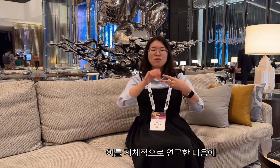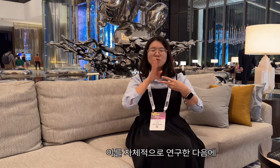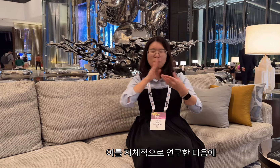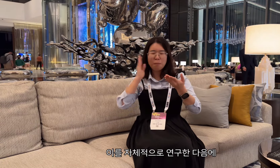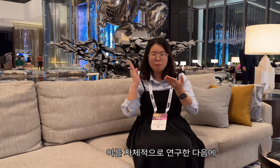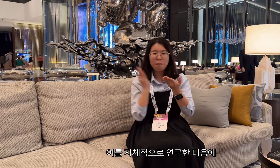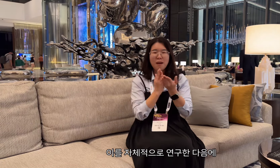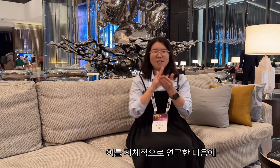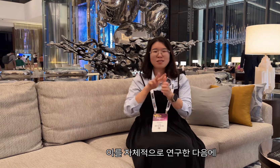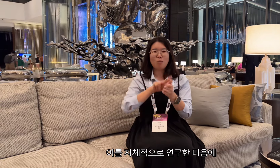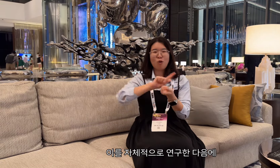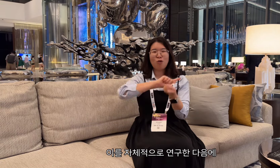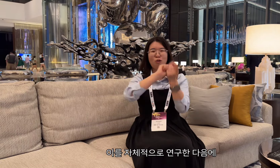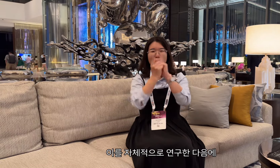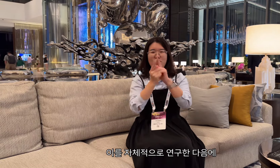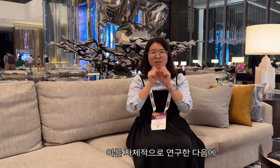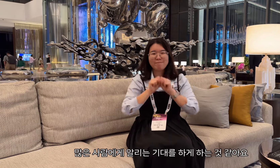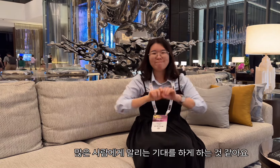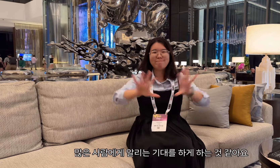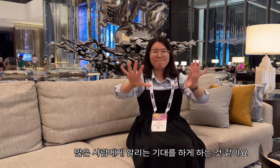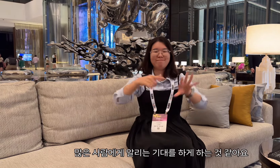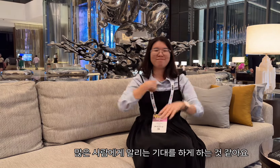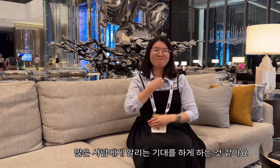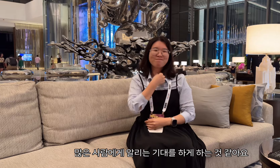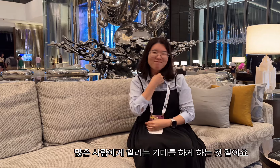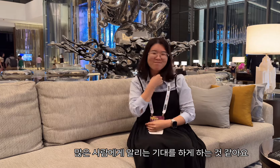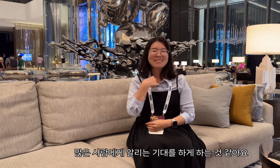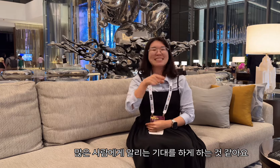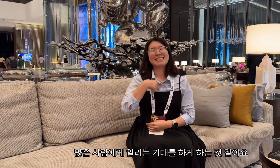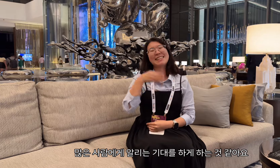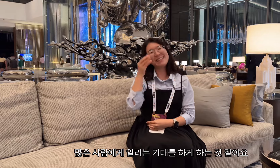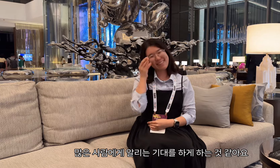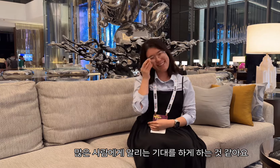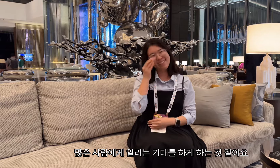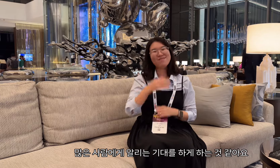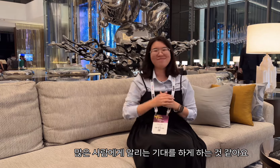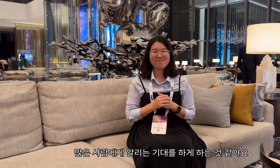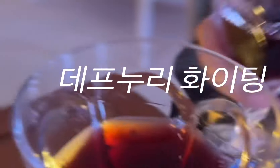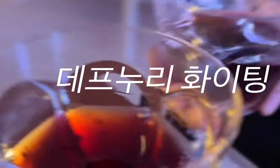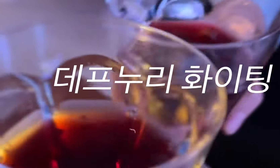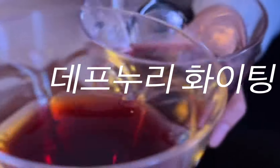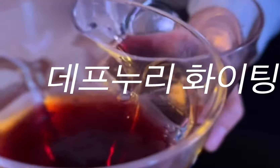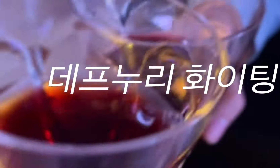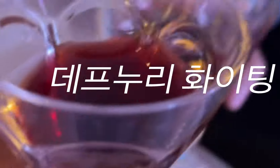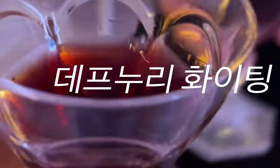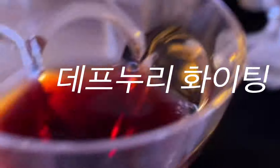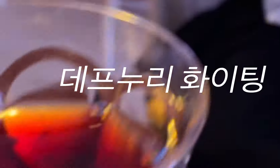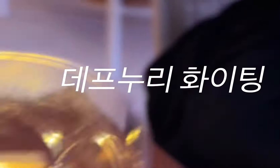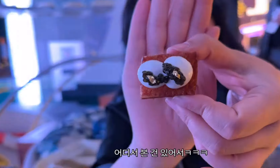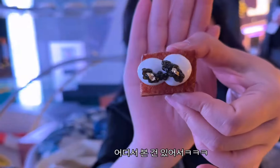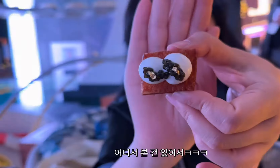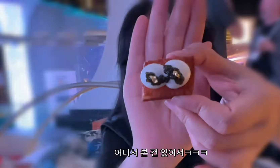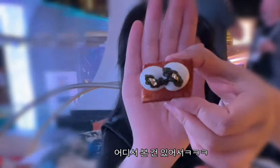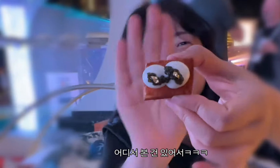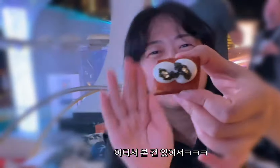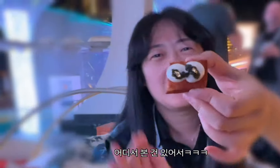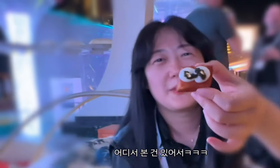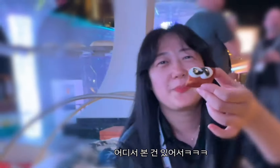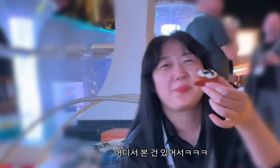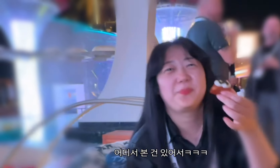and then distributed it to many people. I think it raises expectations by informing many people. Fighting Deafnuri. I saw this somewhere lol.